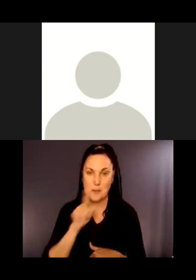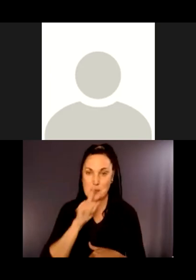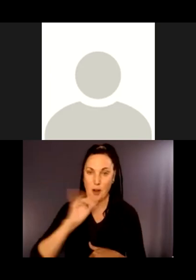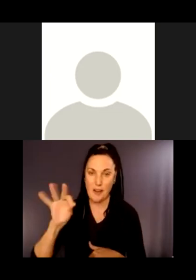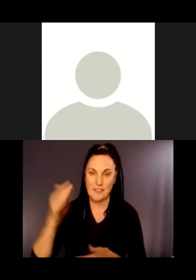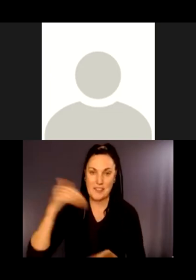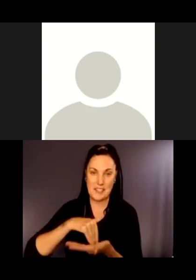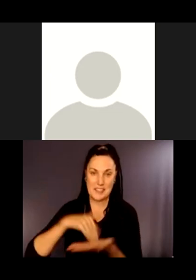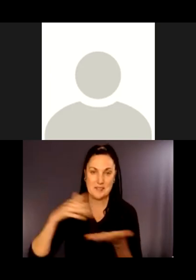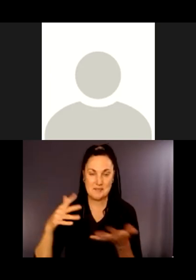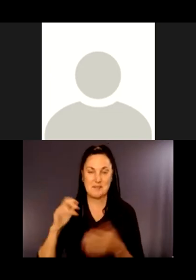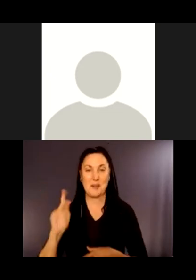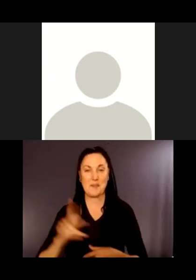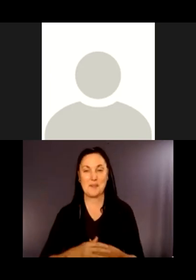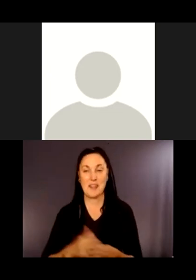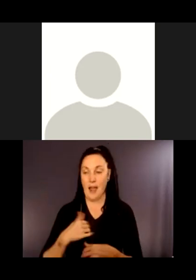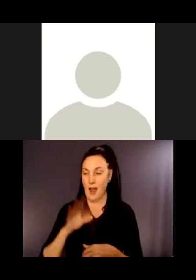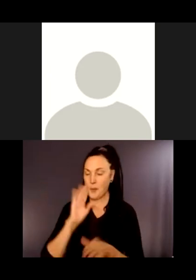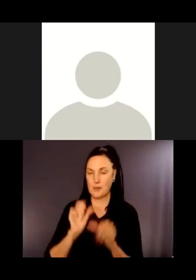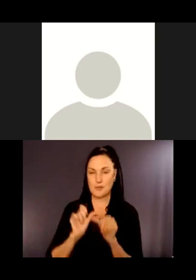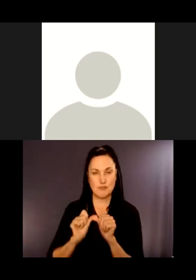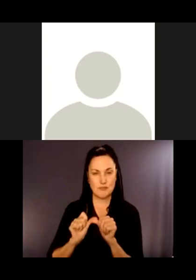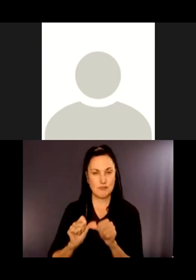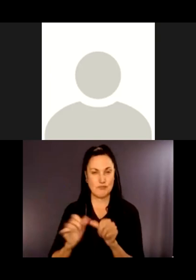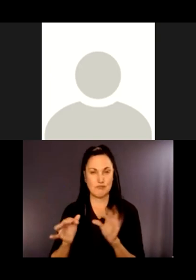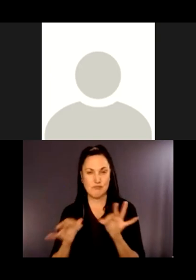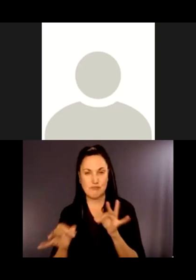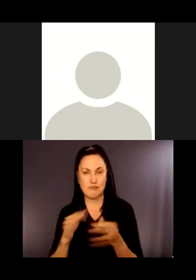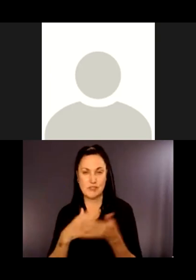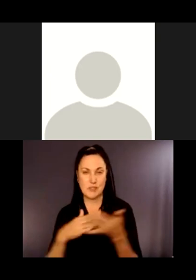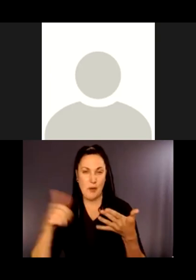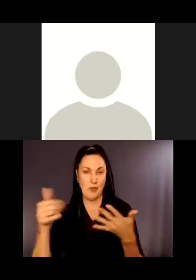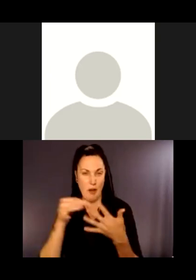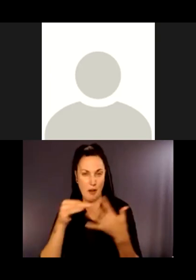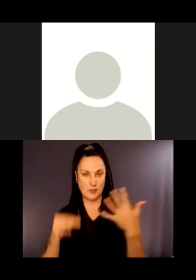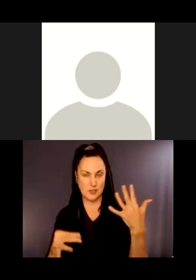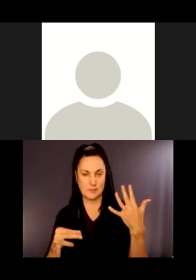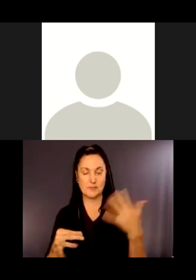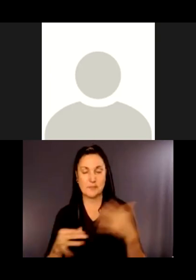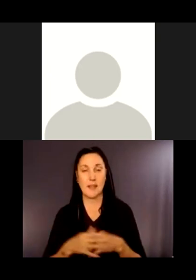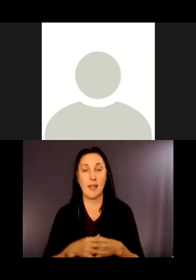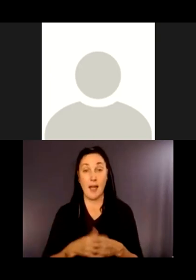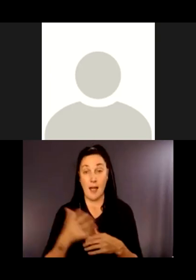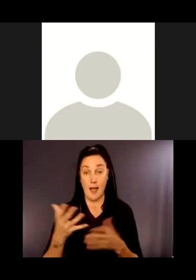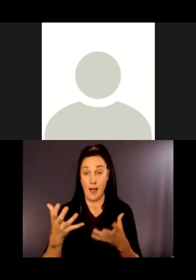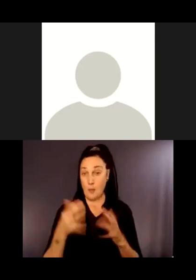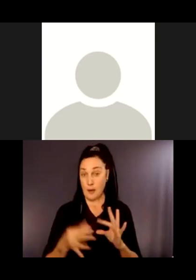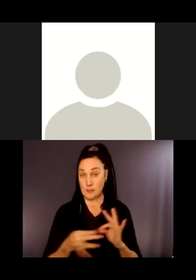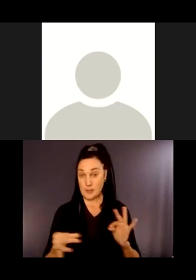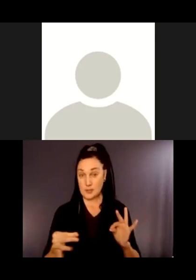So I'm going to continue on and talk about some other options. I do want to say as we look at this picture of lovely Coal